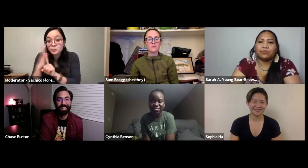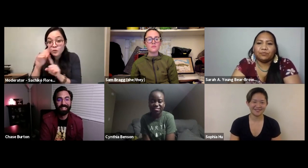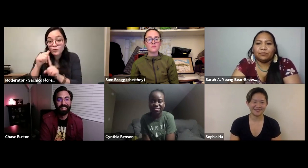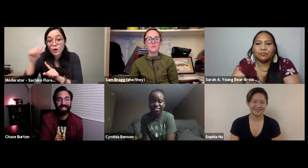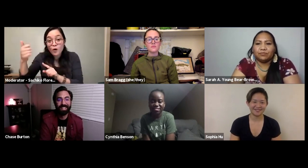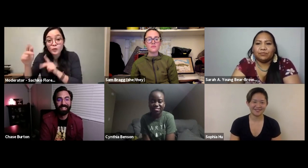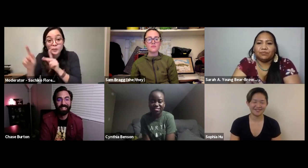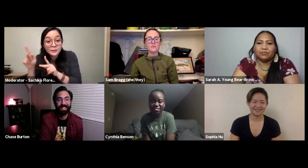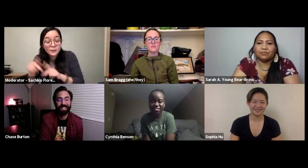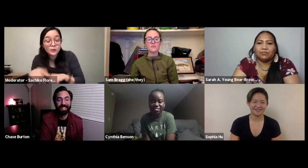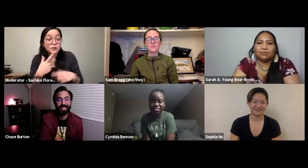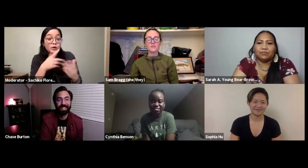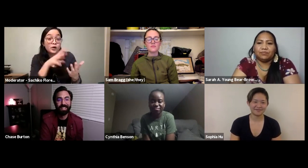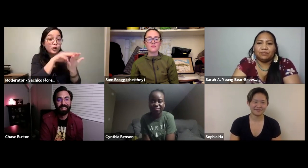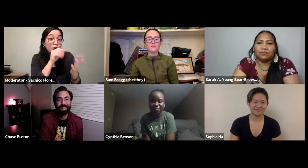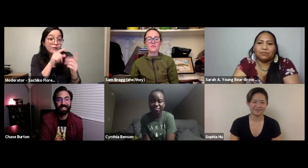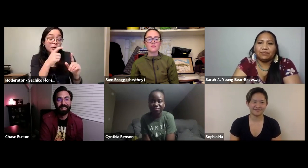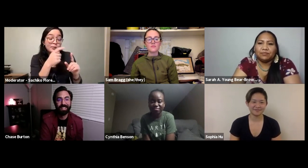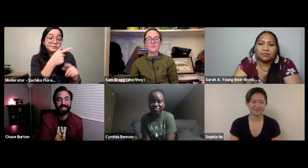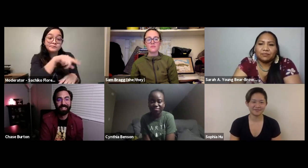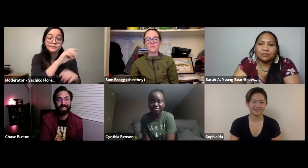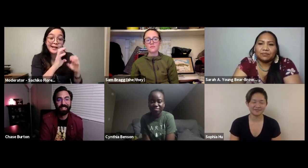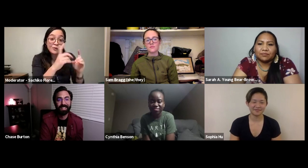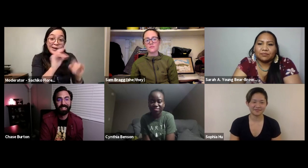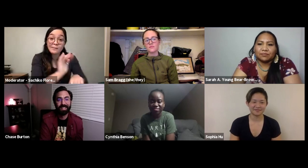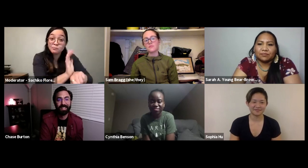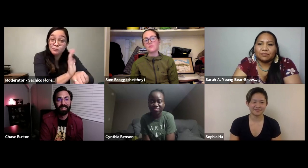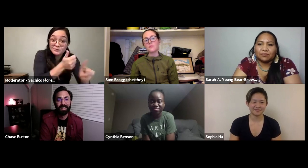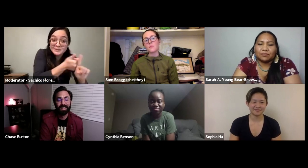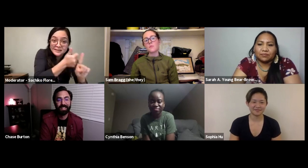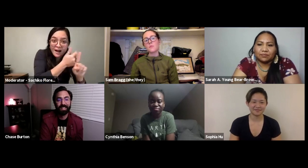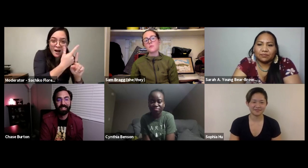and you start building and you start getting exposed to other people and you start learning